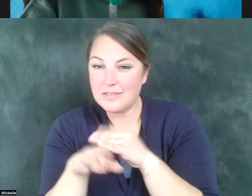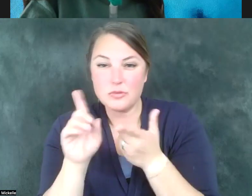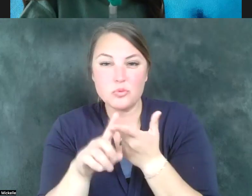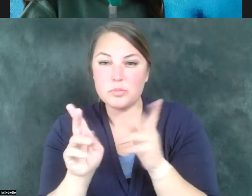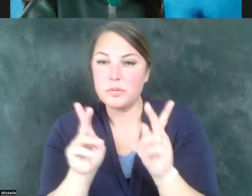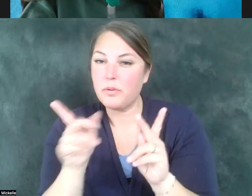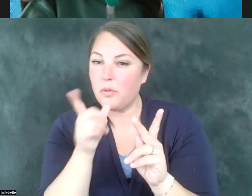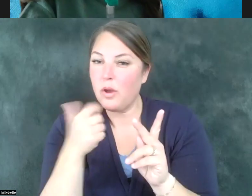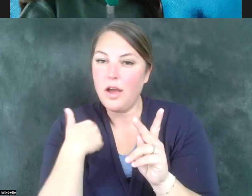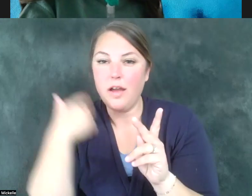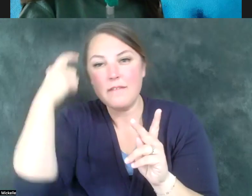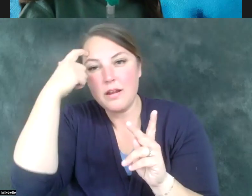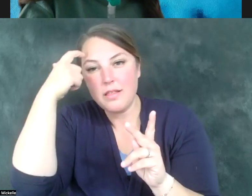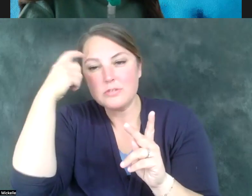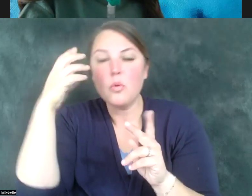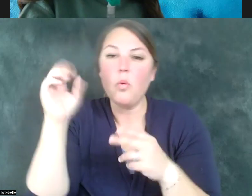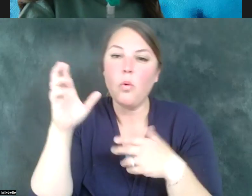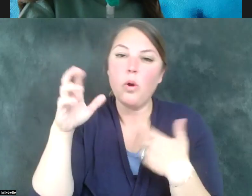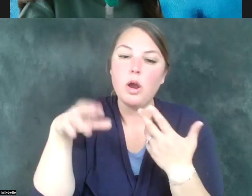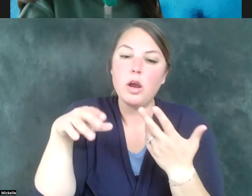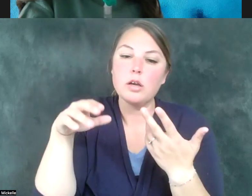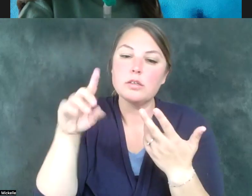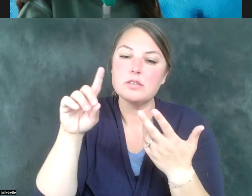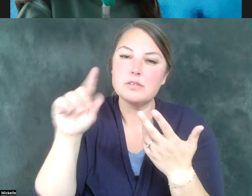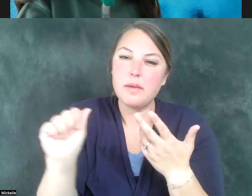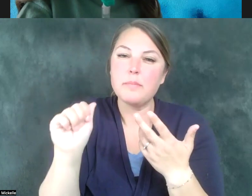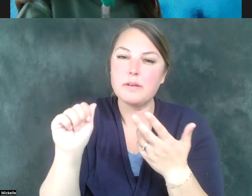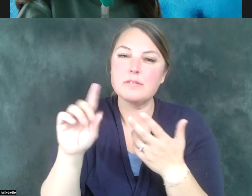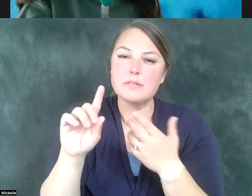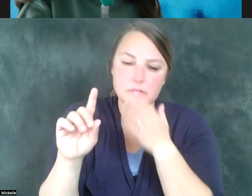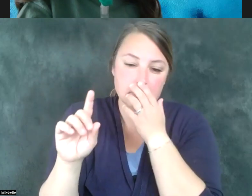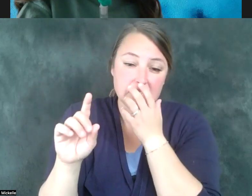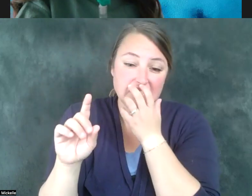disabilities. How will you address the mental health needs of Utahns with disabilities,